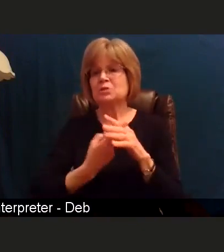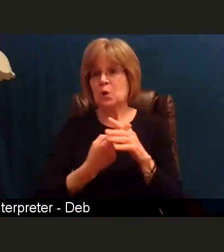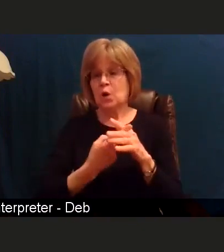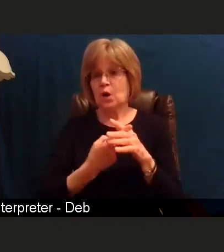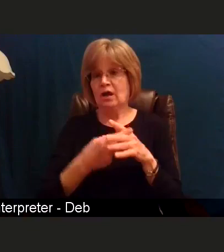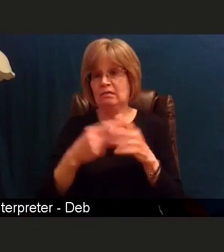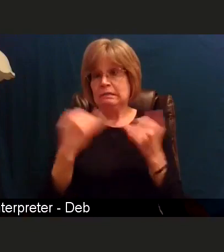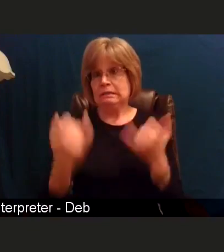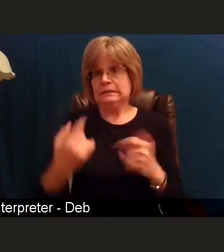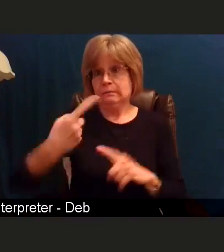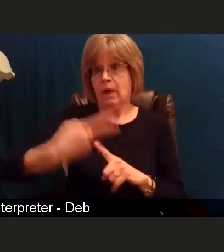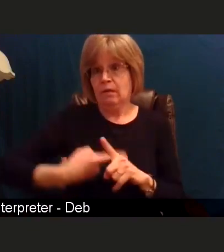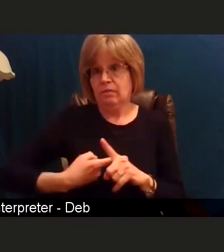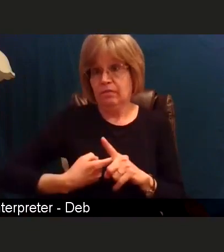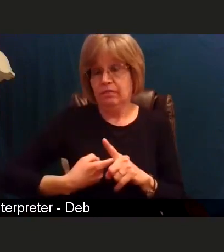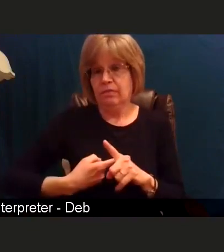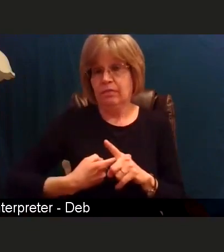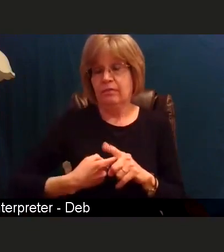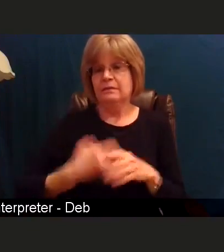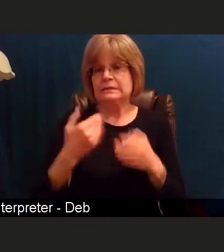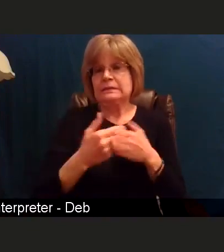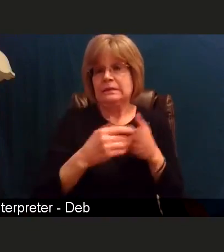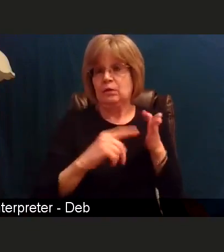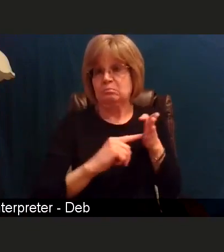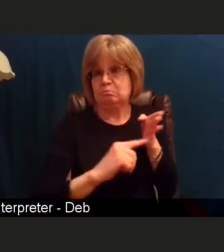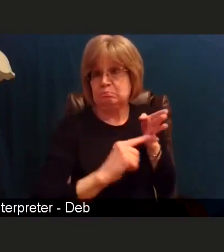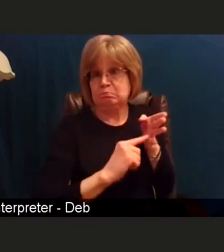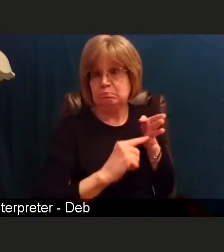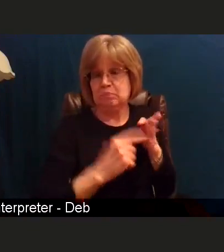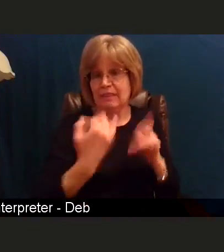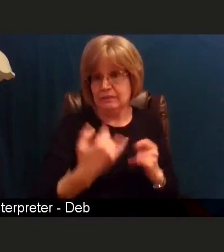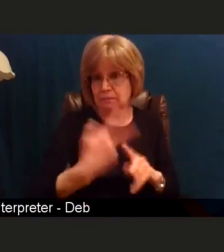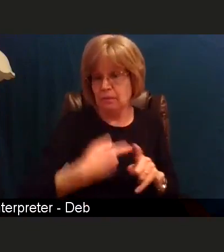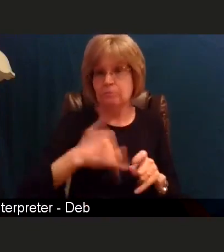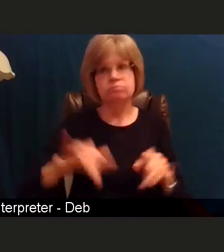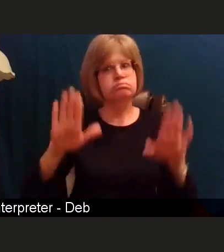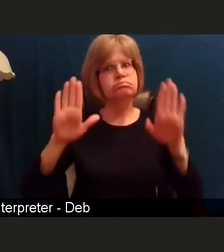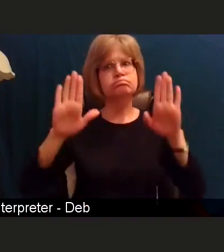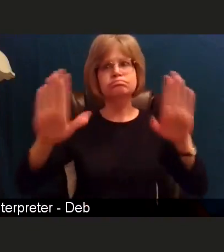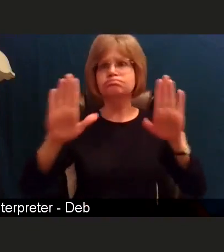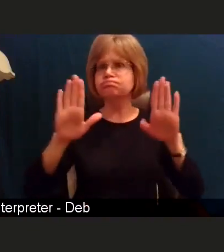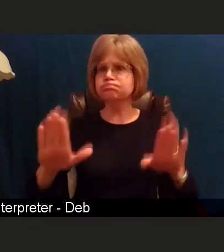So that is fantastic news. We're going to have many people who are now going to be